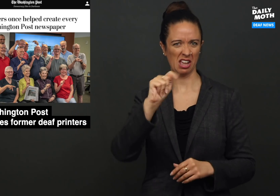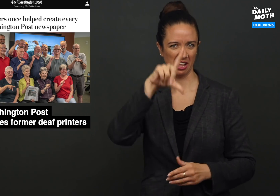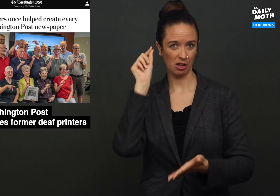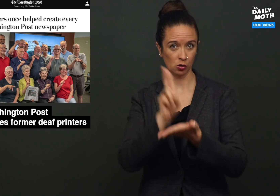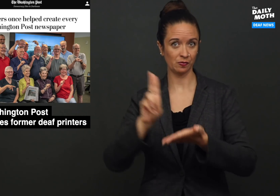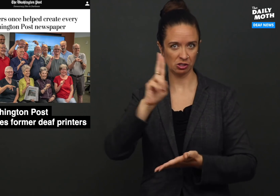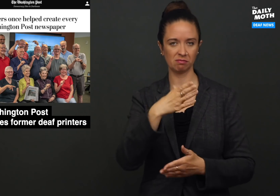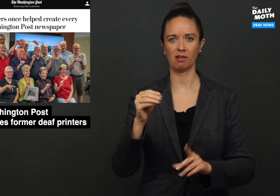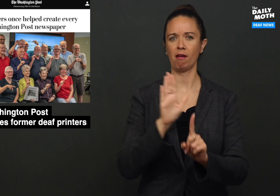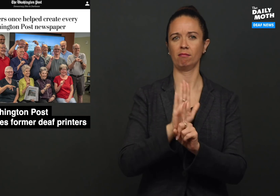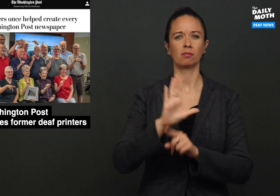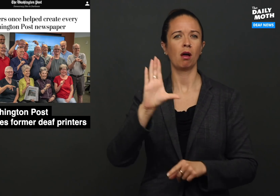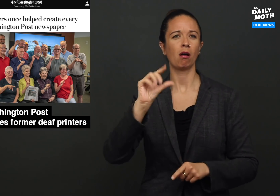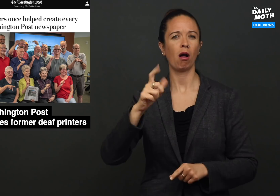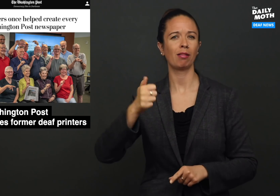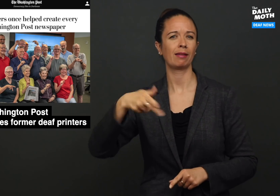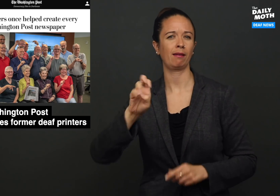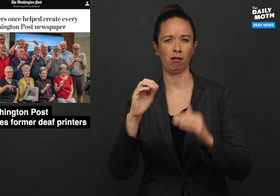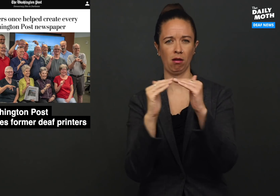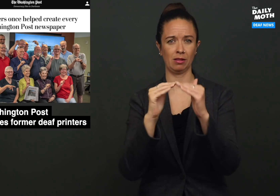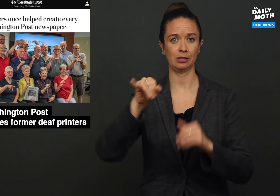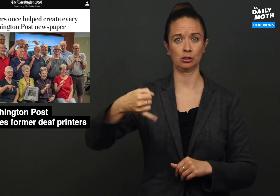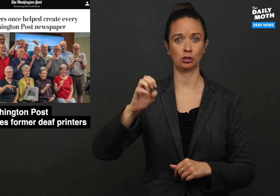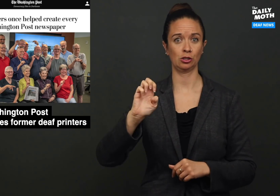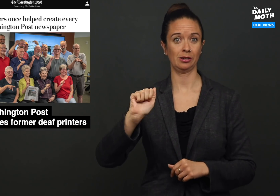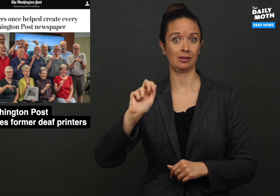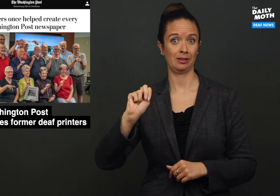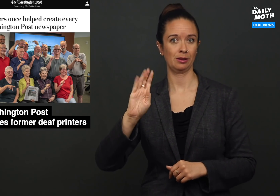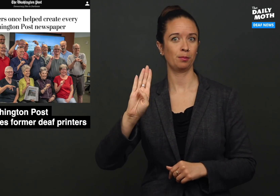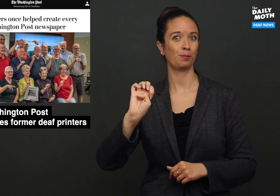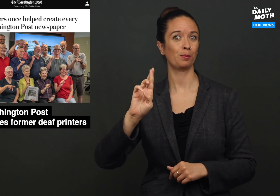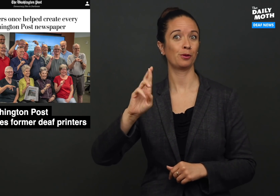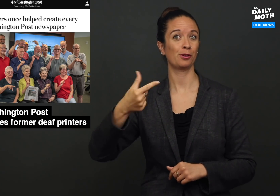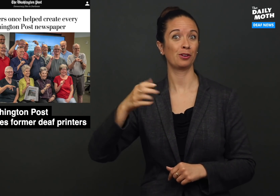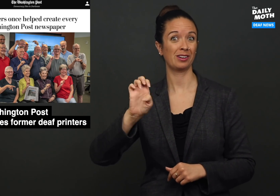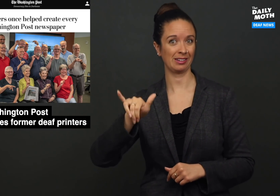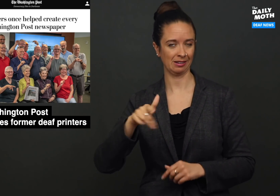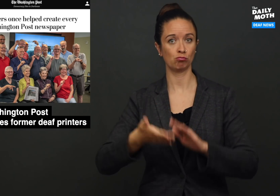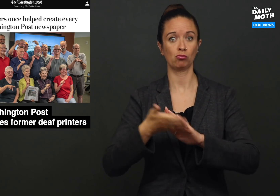Gallaudet University and his colleague, Jean Bergey,